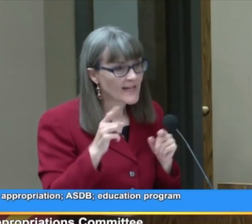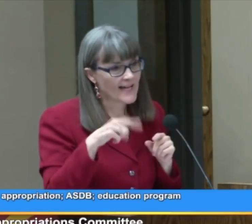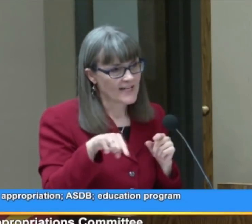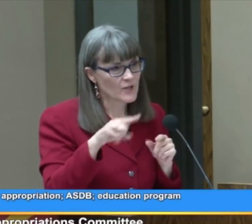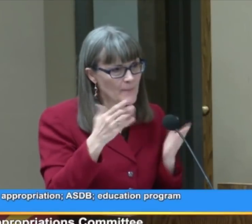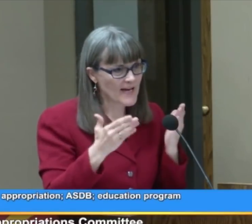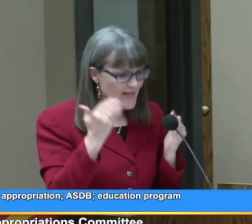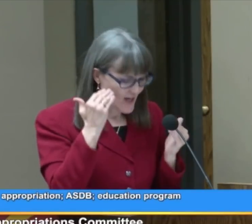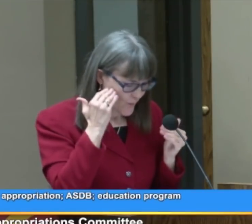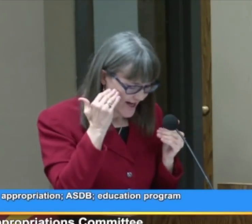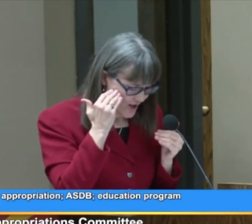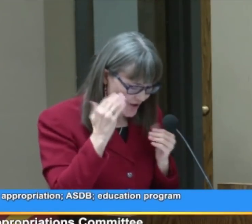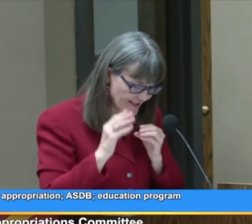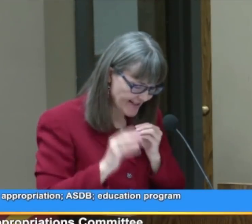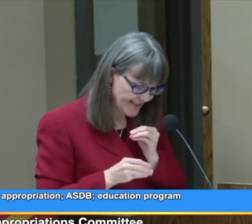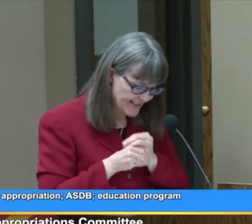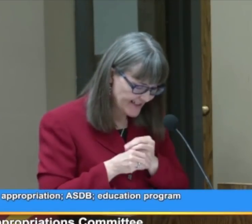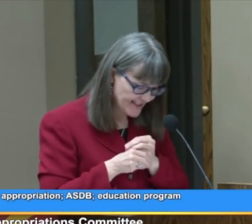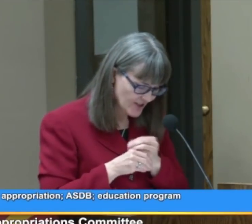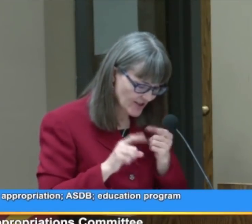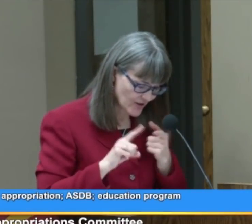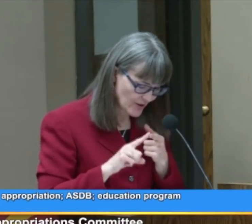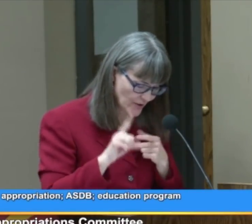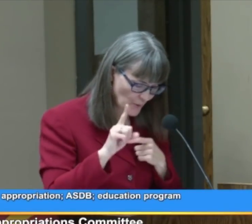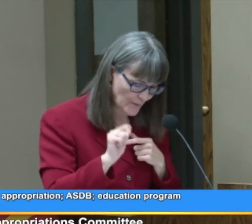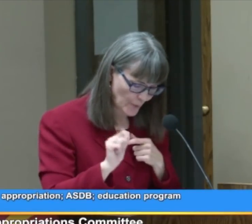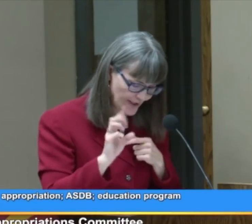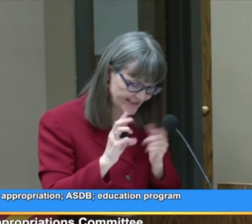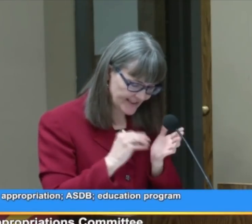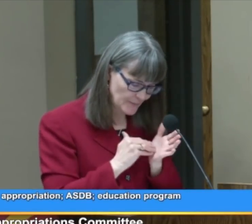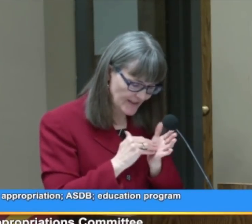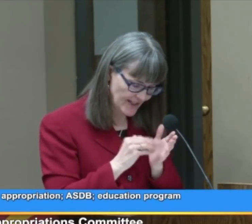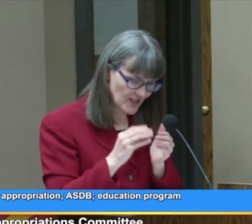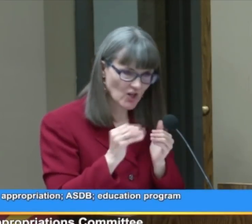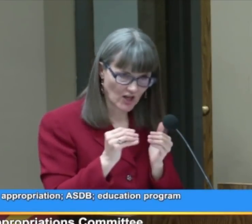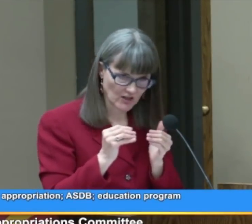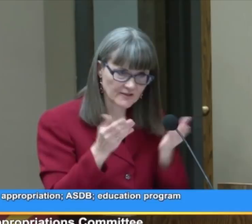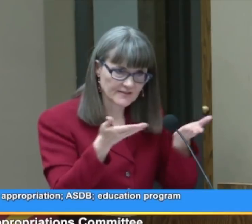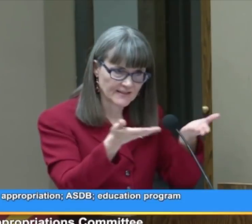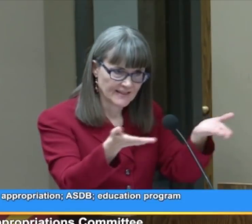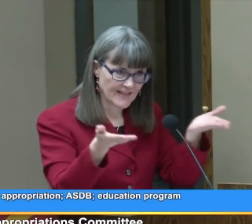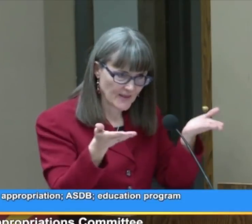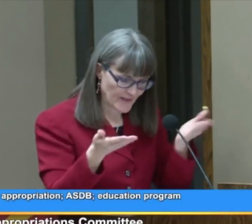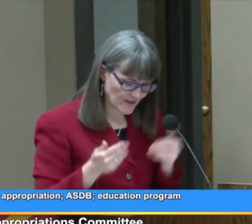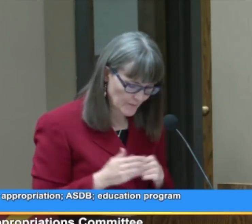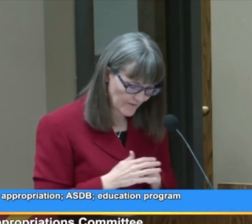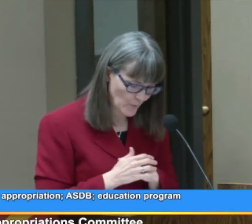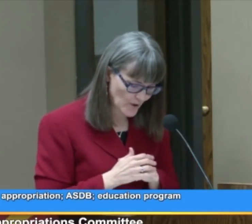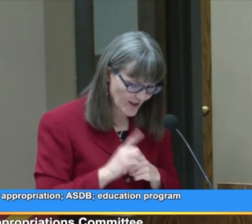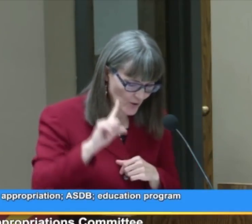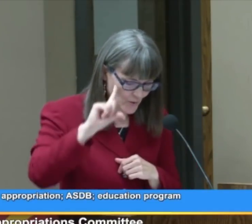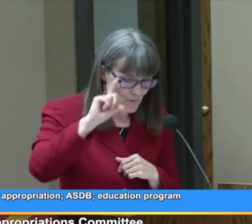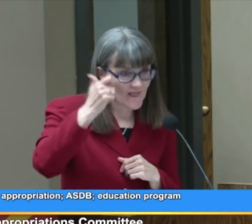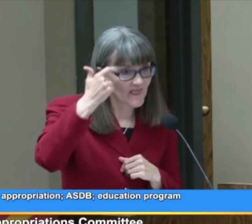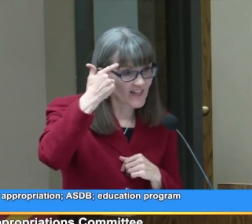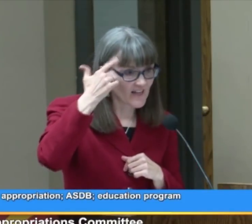And you may be aware that in addition to the $1.6 million in the bill before you,